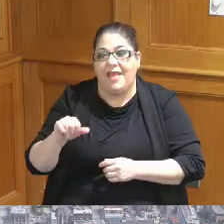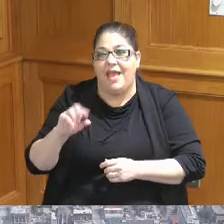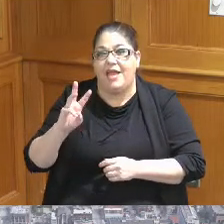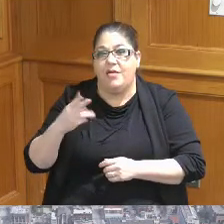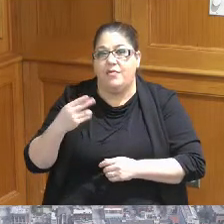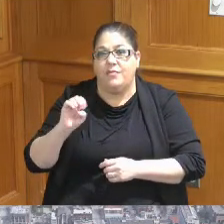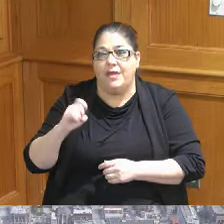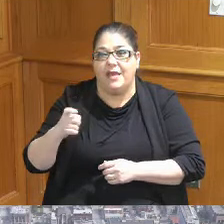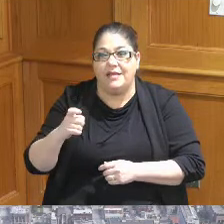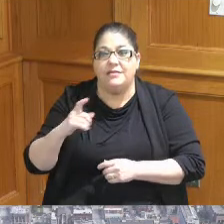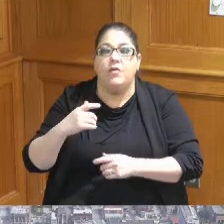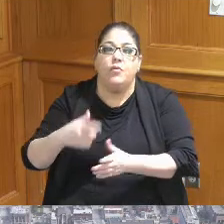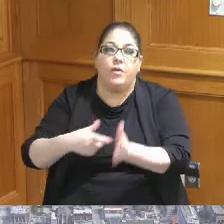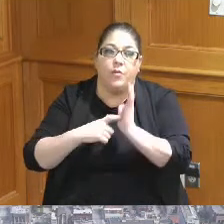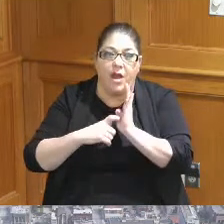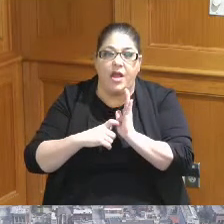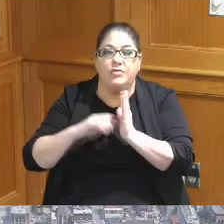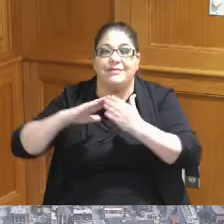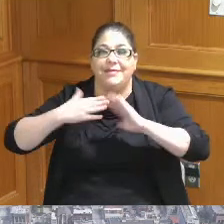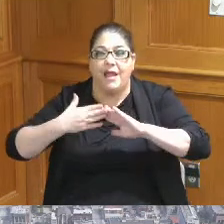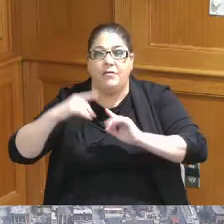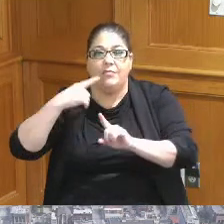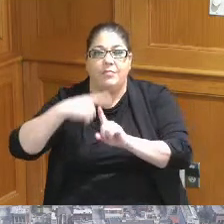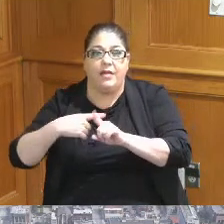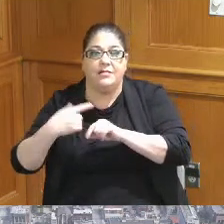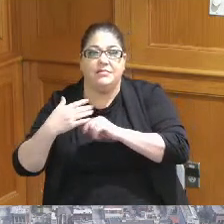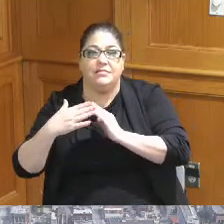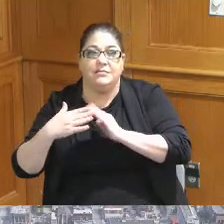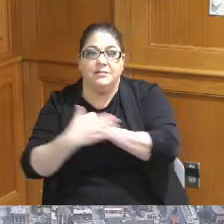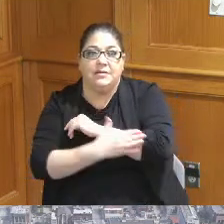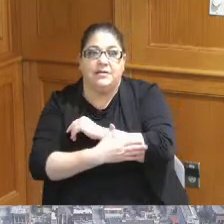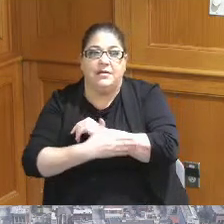City Credit support as I'll get into when we really hit the financing plan here so